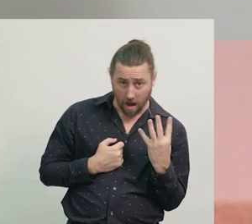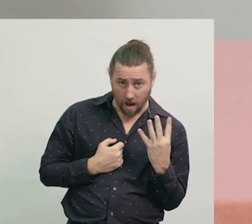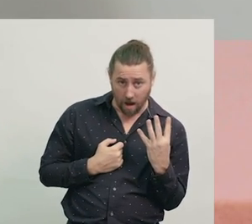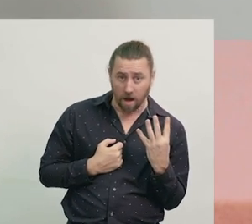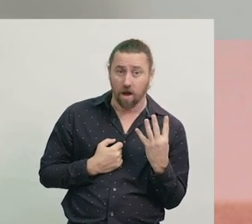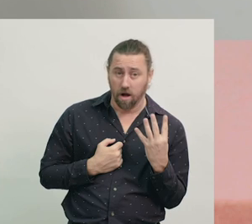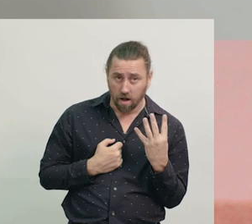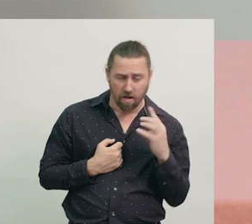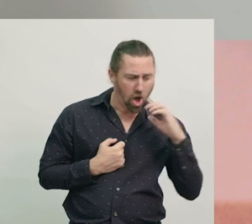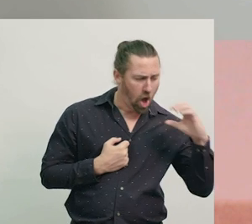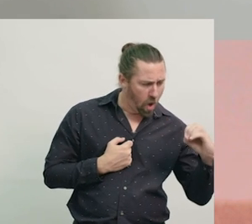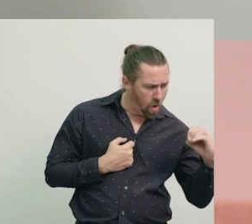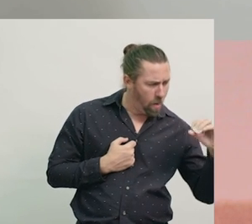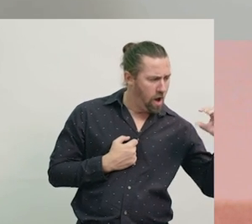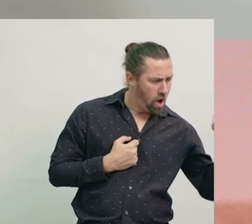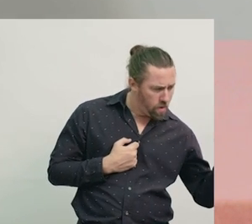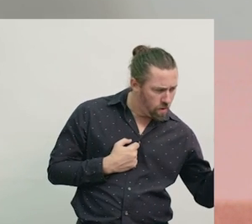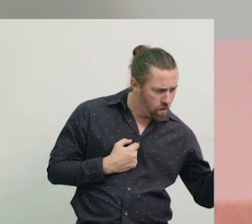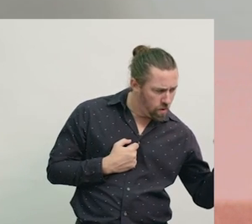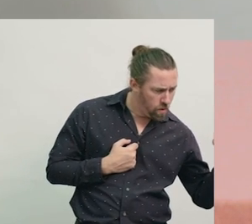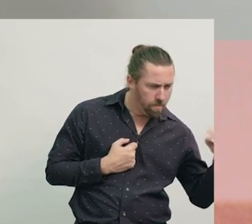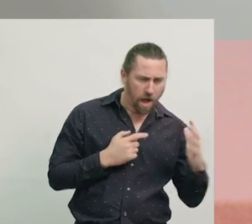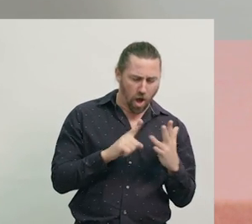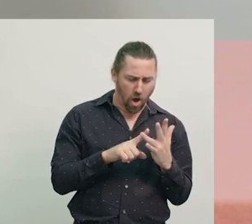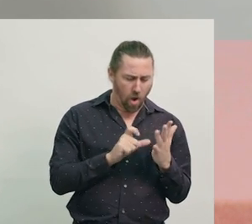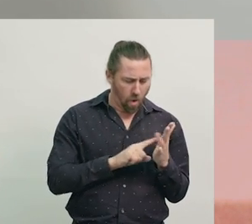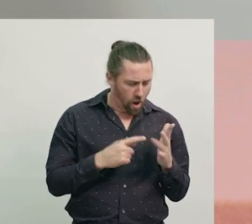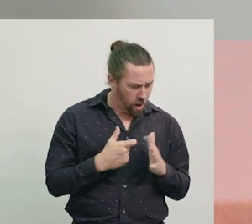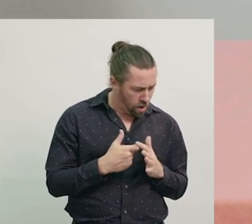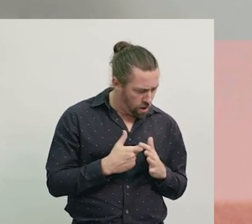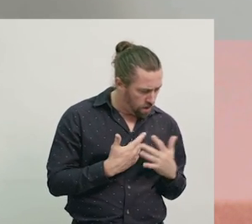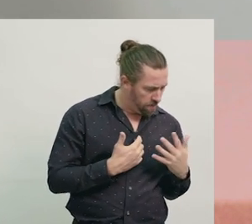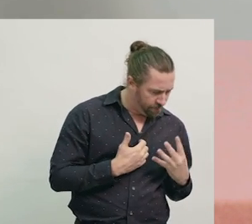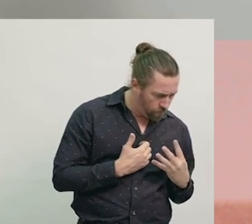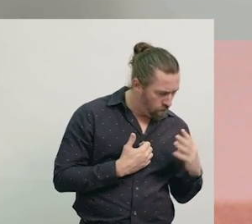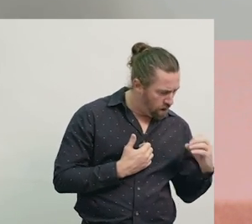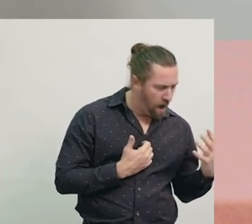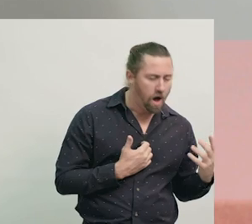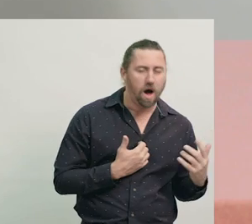I know that the two zeros [00] are after, at the end, mean that it’s an o’clock time.